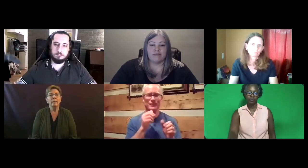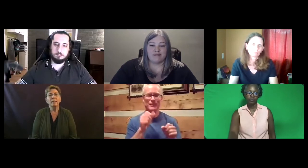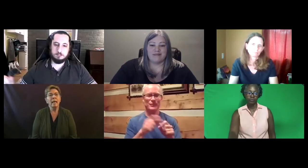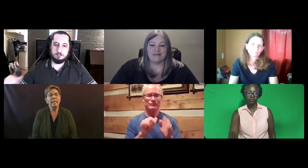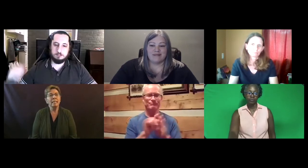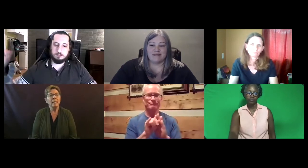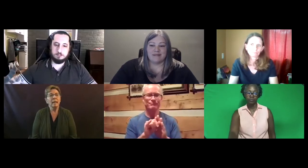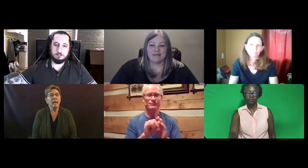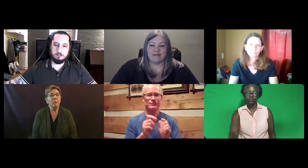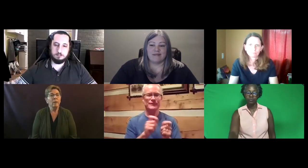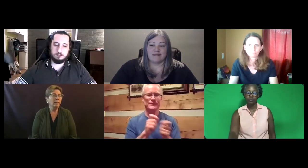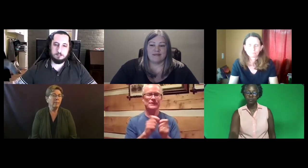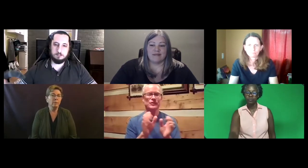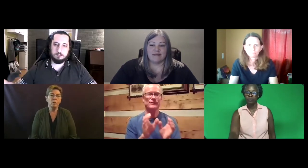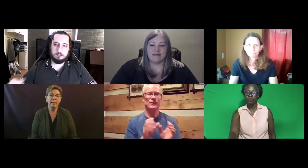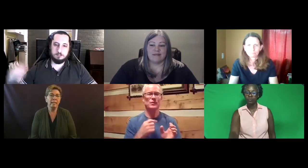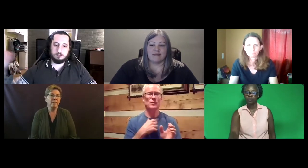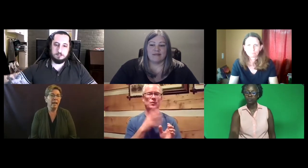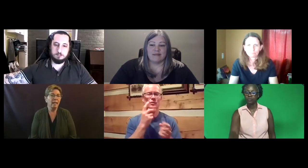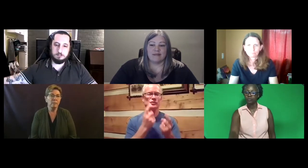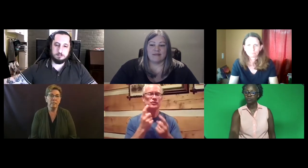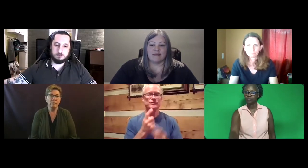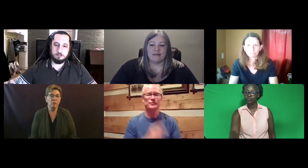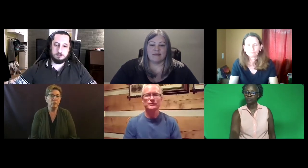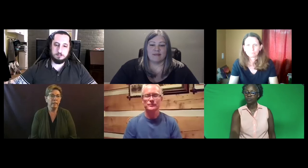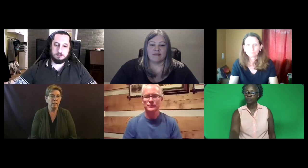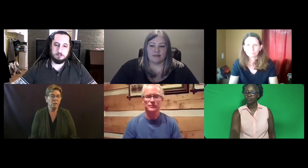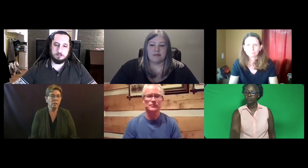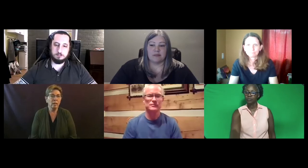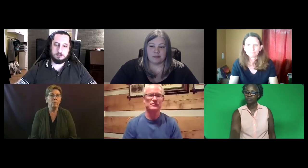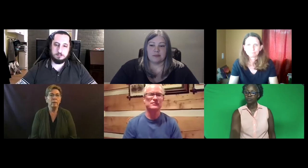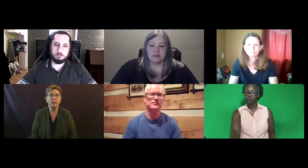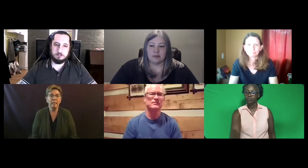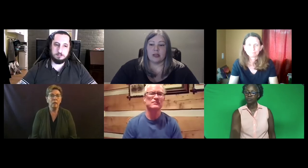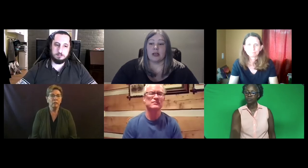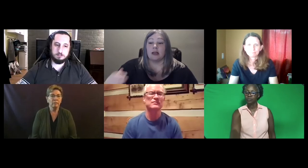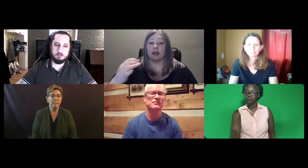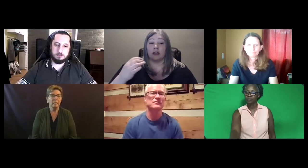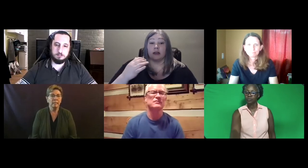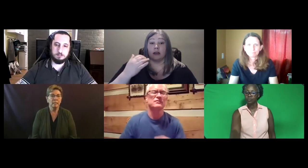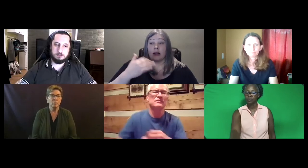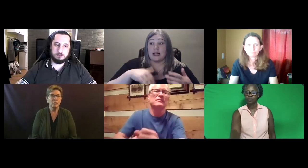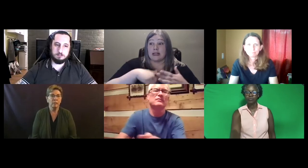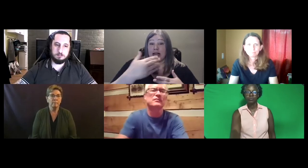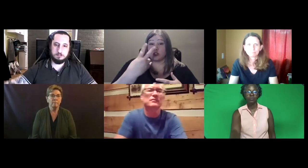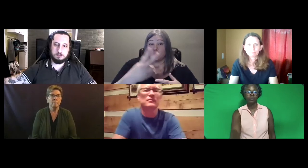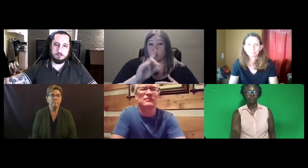Tonight, we are not able to identify a specific certification. We are taking all of this into consideration.